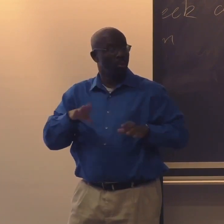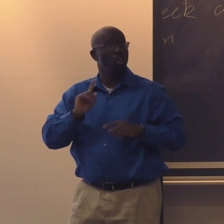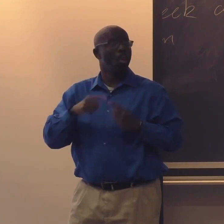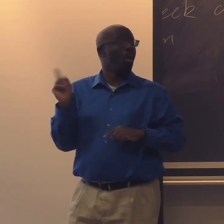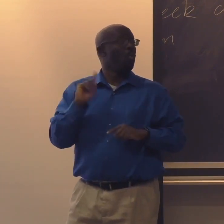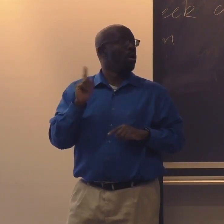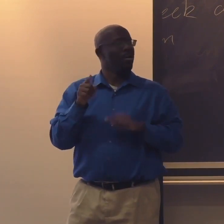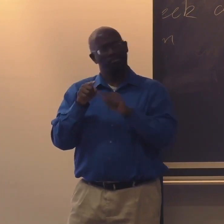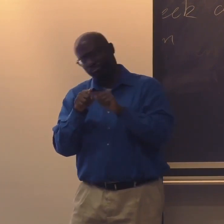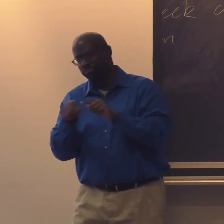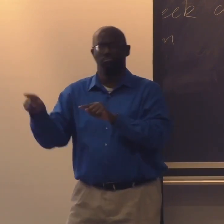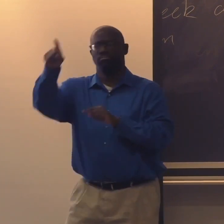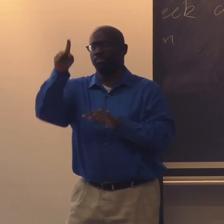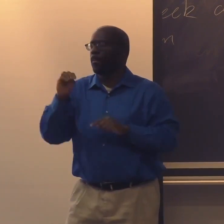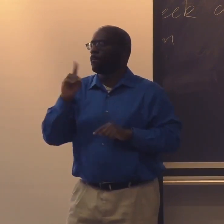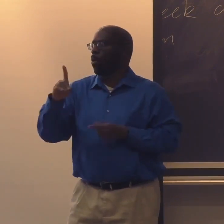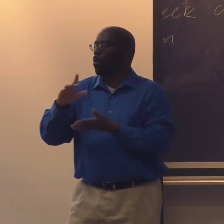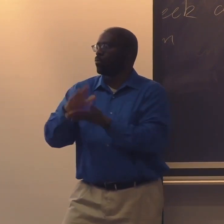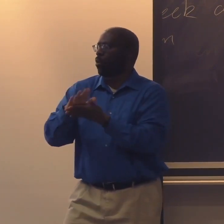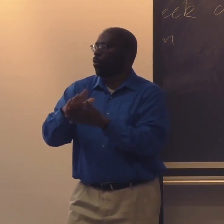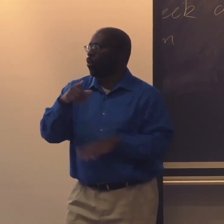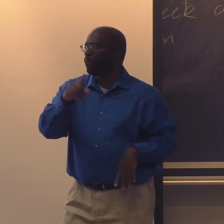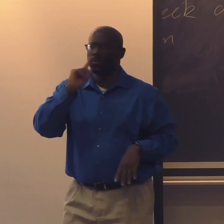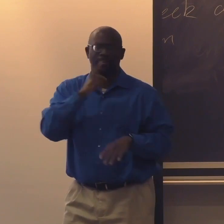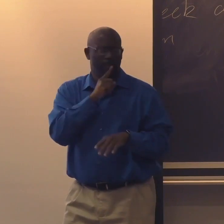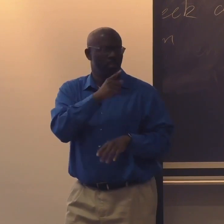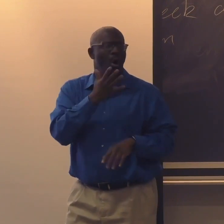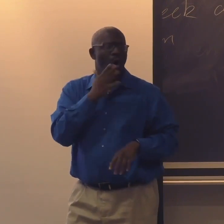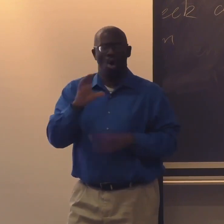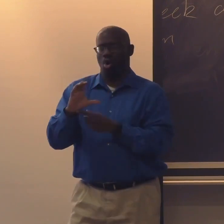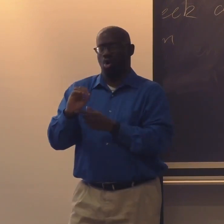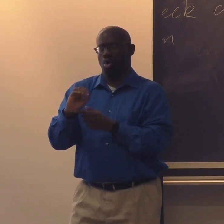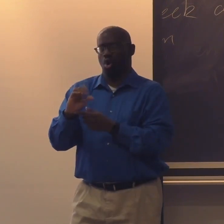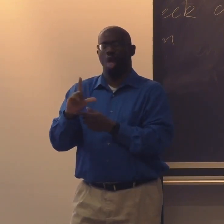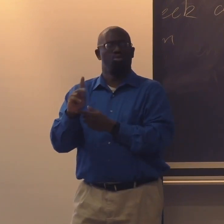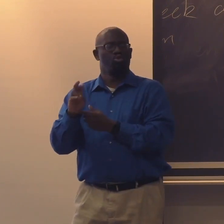And the Black deaf children, they went all the way to the Maryland School